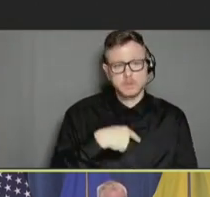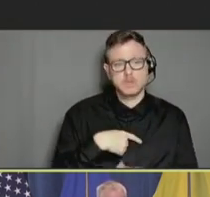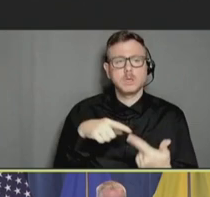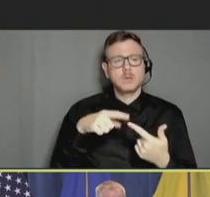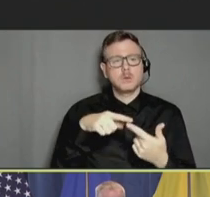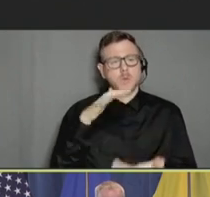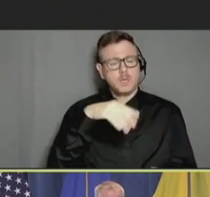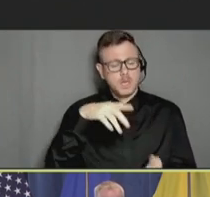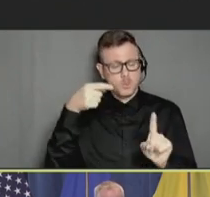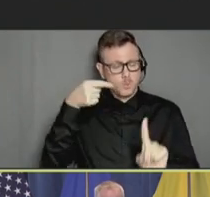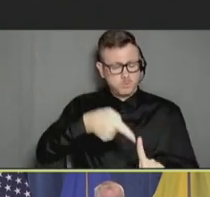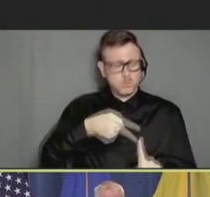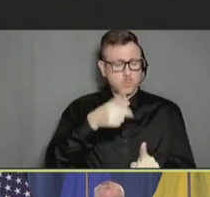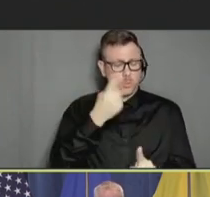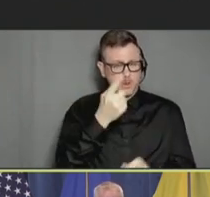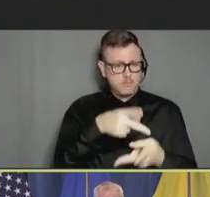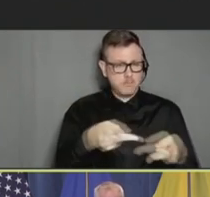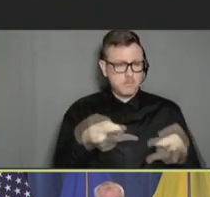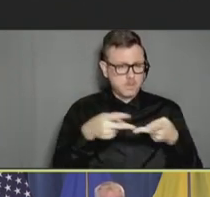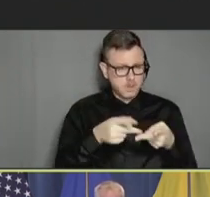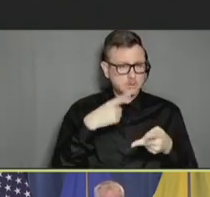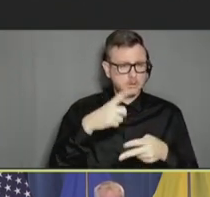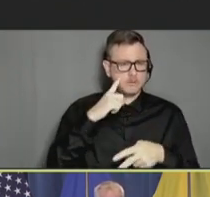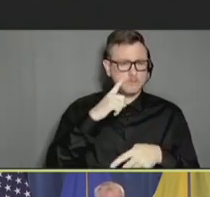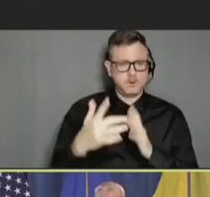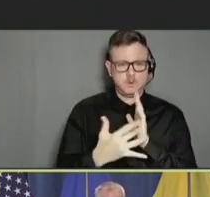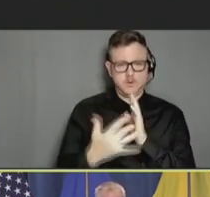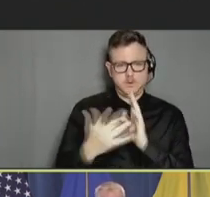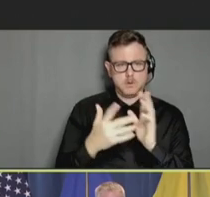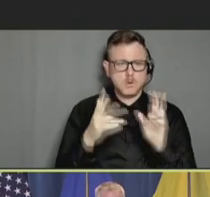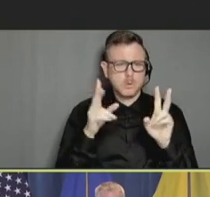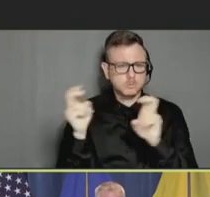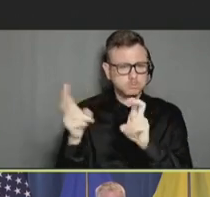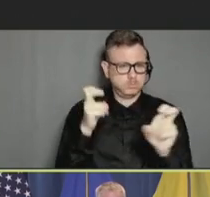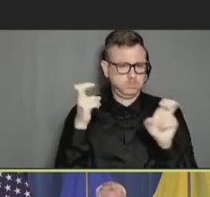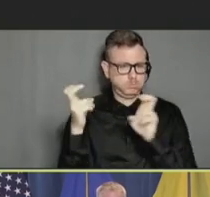from the federal agencies who were conducting the post authorization and approval safety